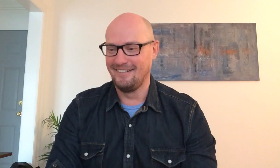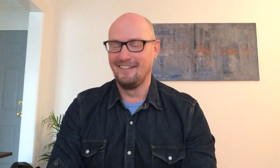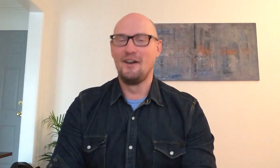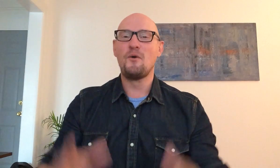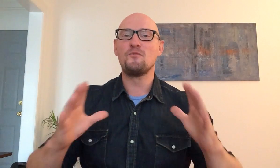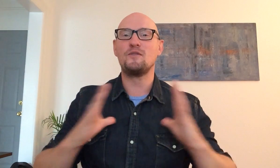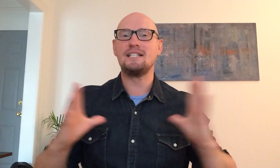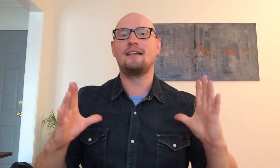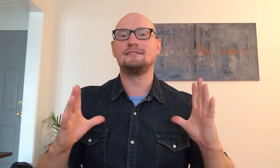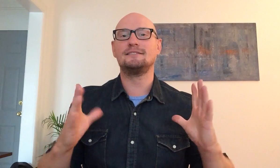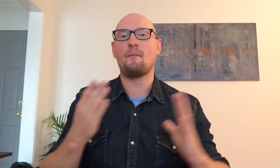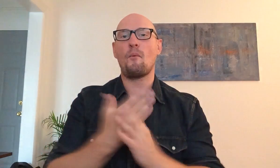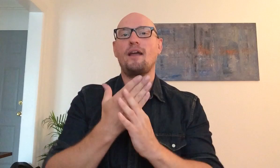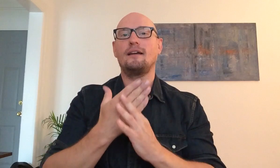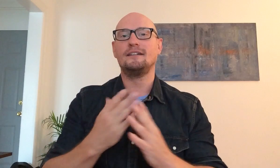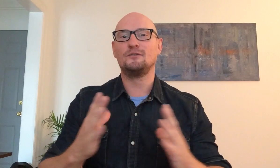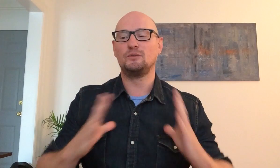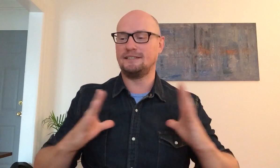yeah